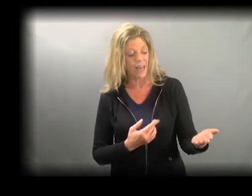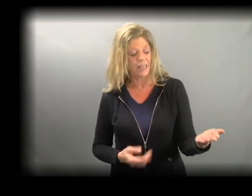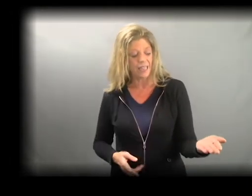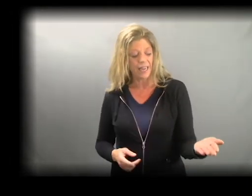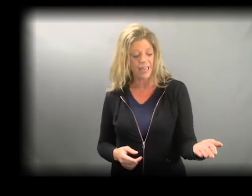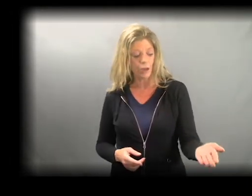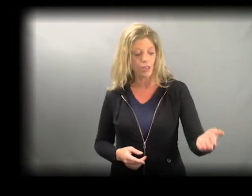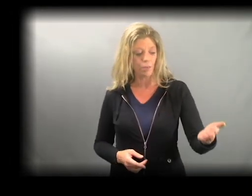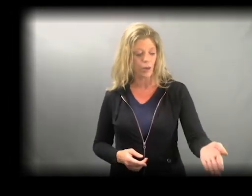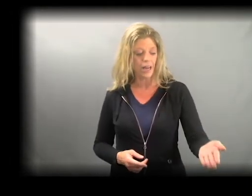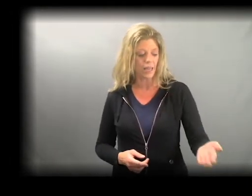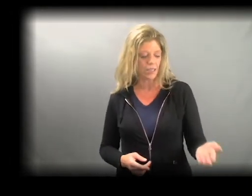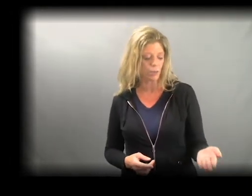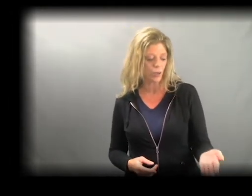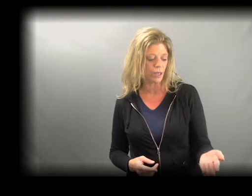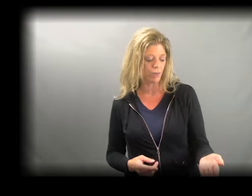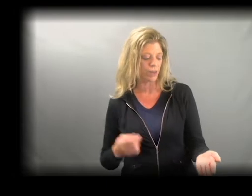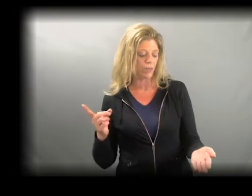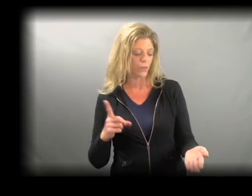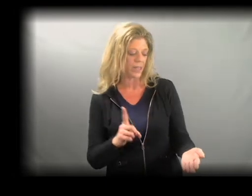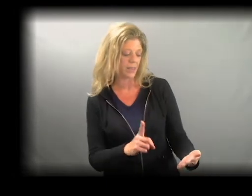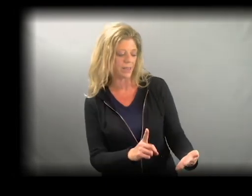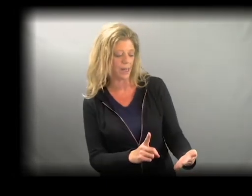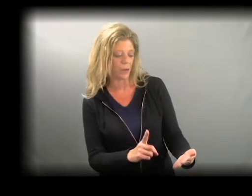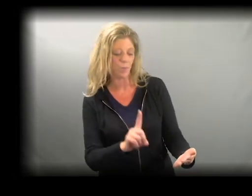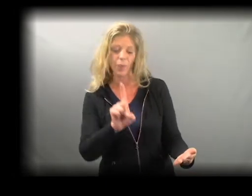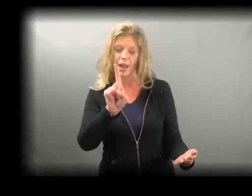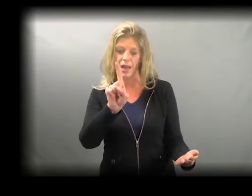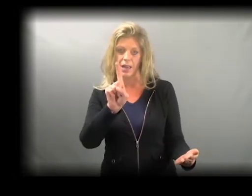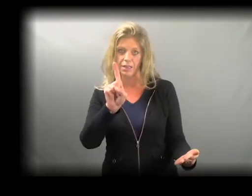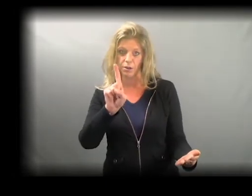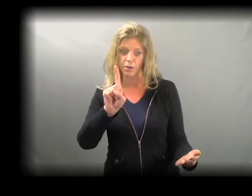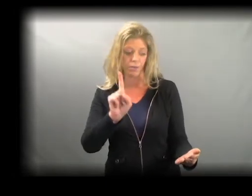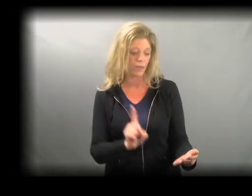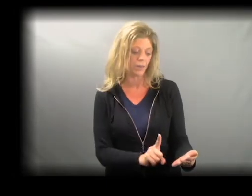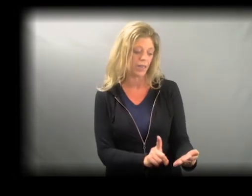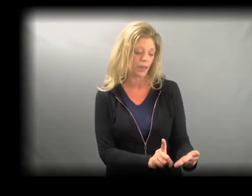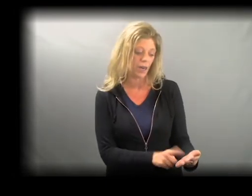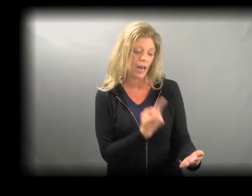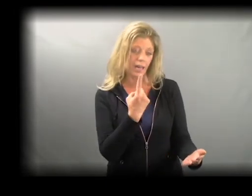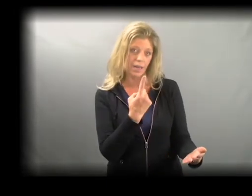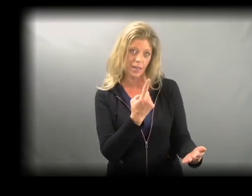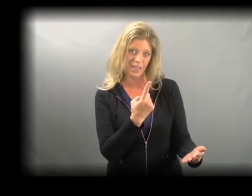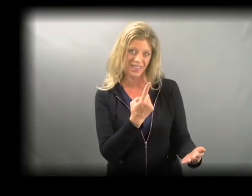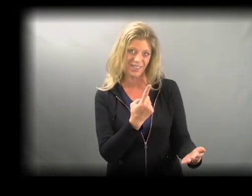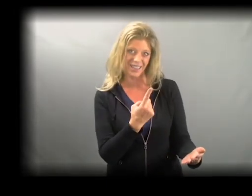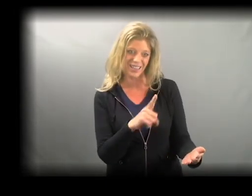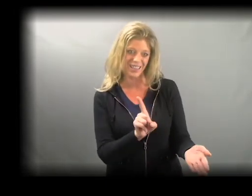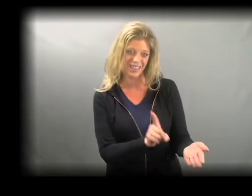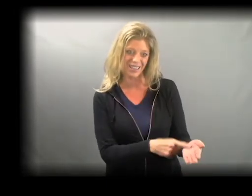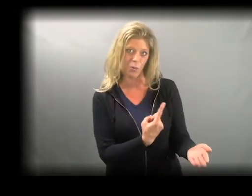Take your support hand and just put it in front of you like so, and your first finger goes like this. So,